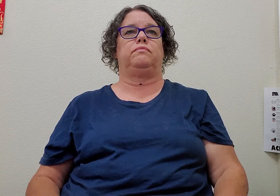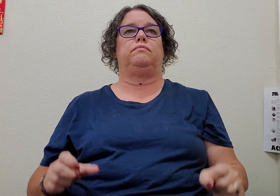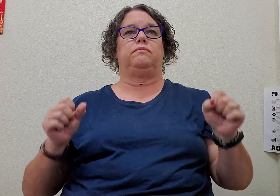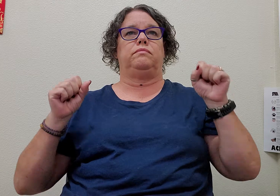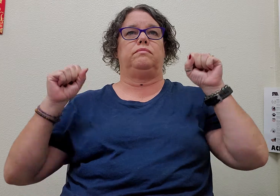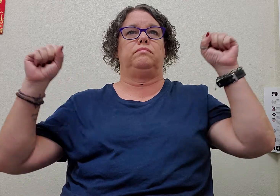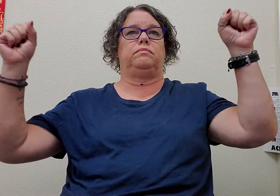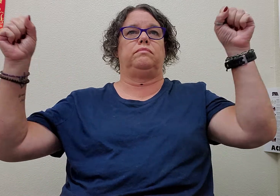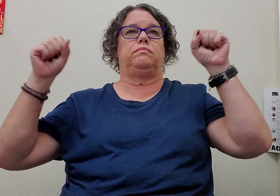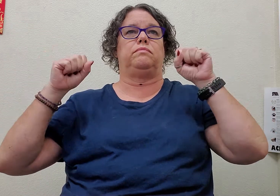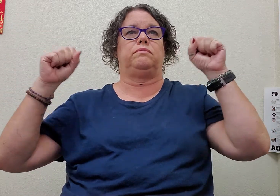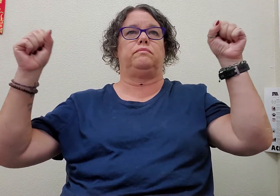exercise